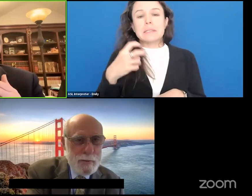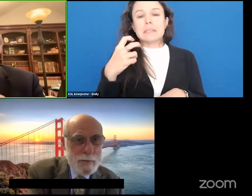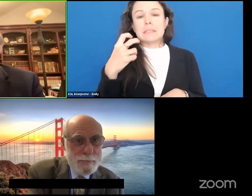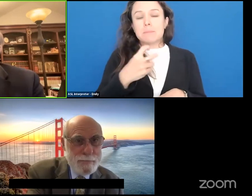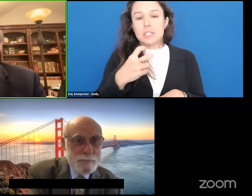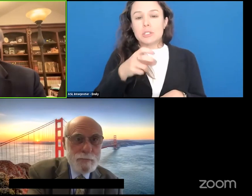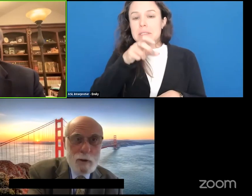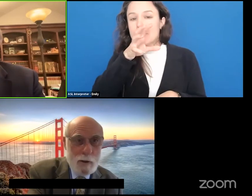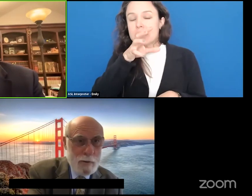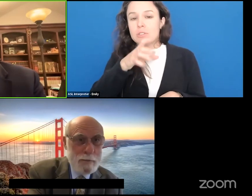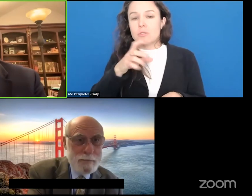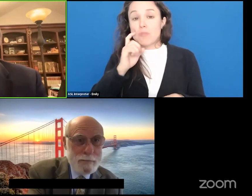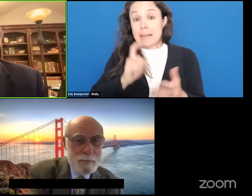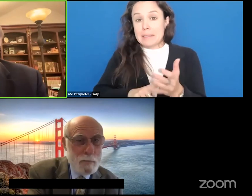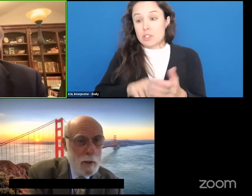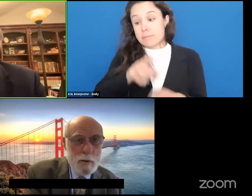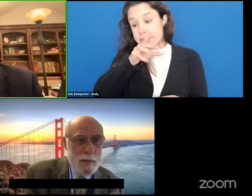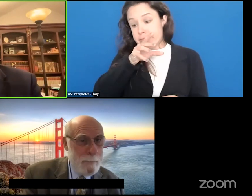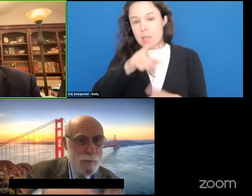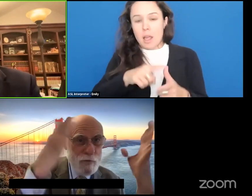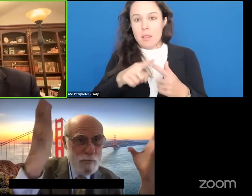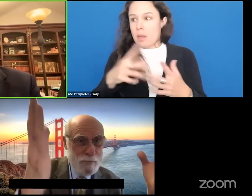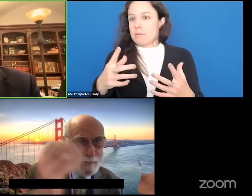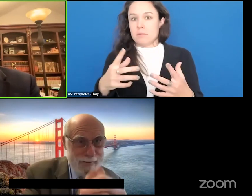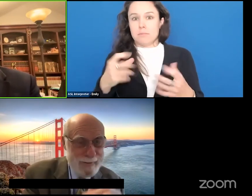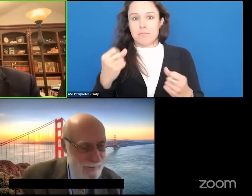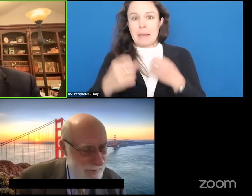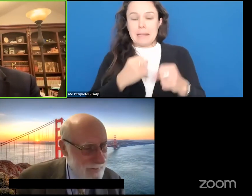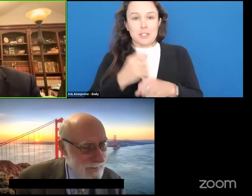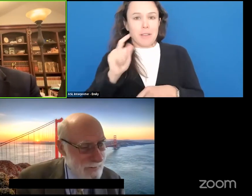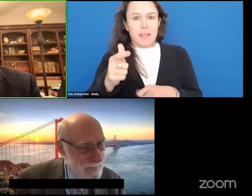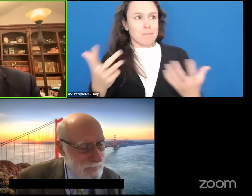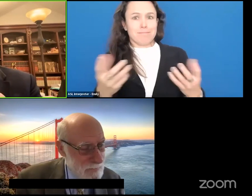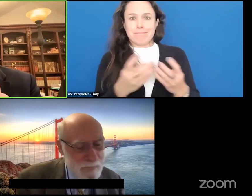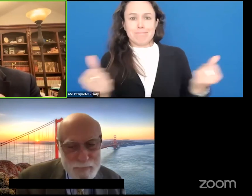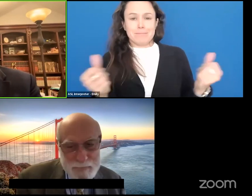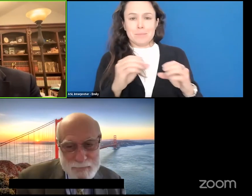For many many years and then all of a sudden it wasn't and we've now just seen with the